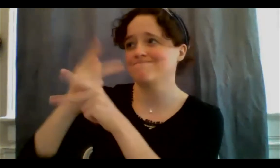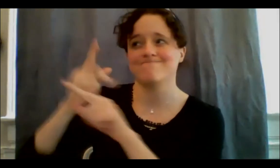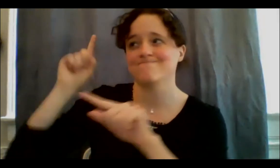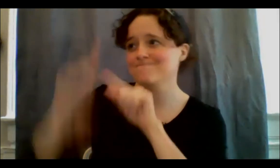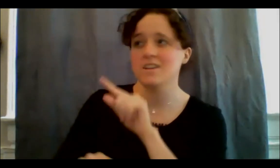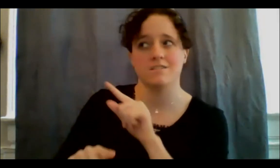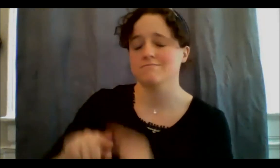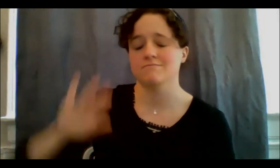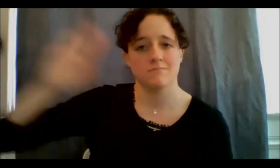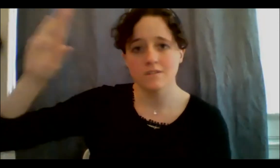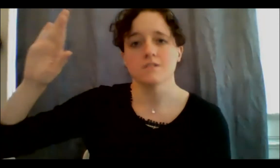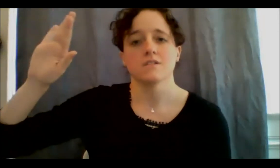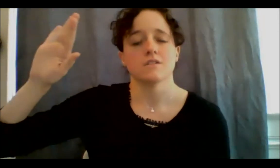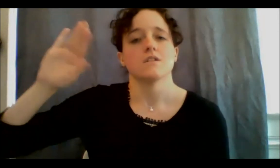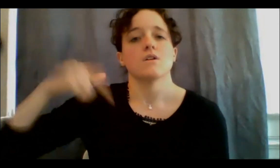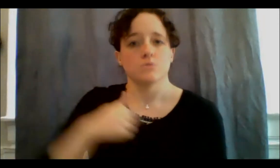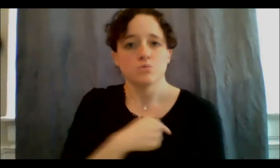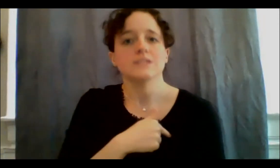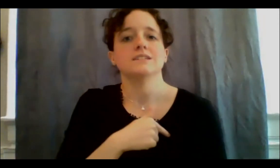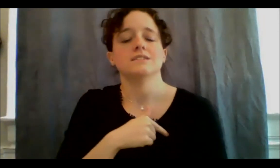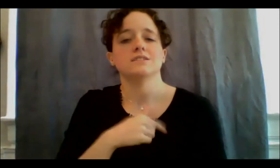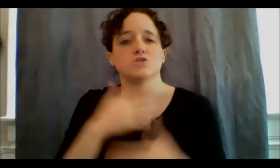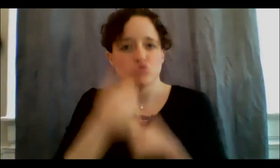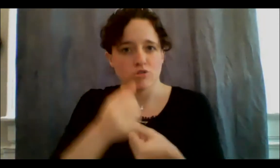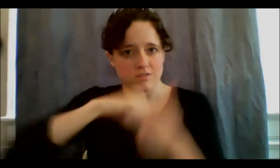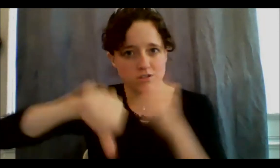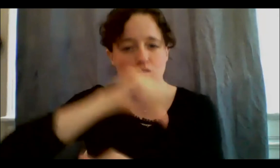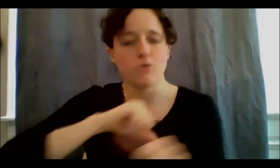interdependent, which we learn from the Disability justice system, you know?